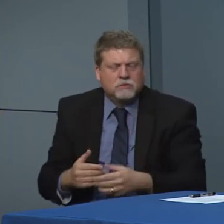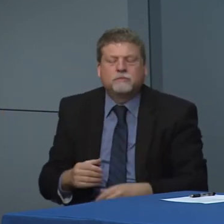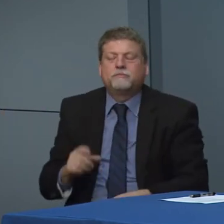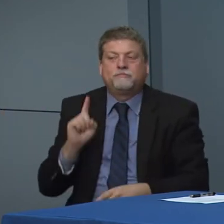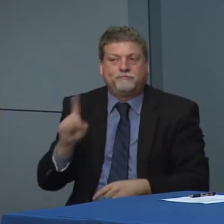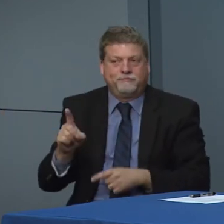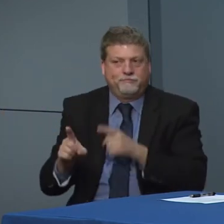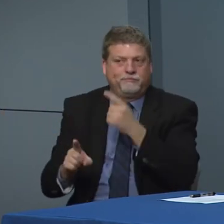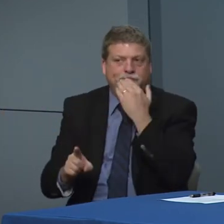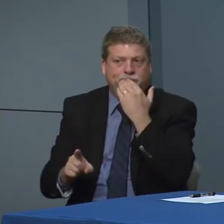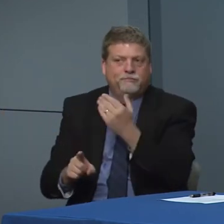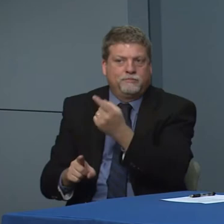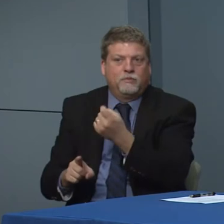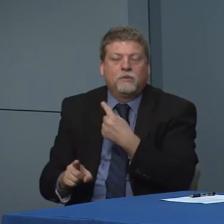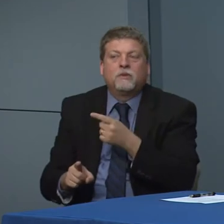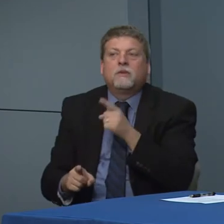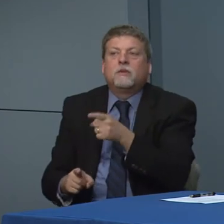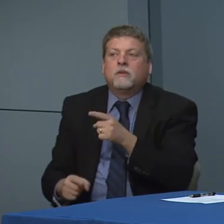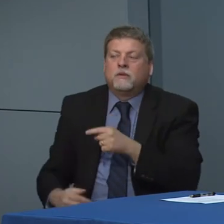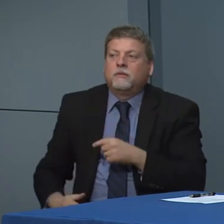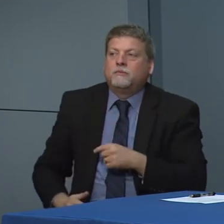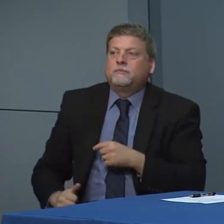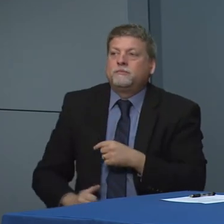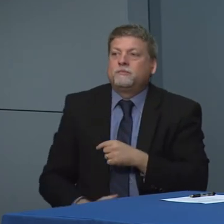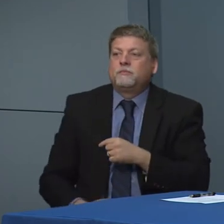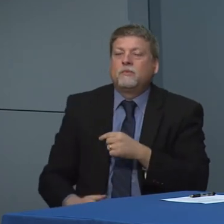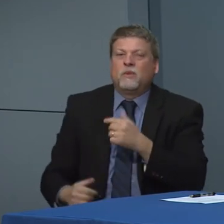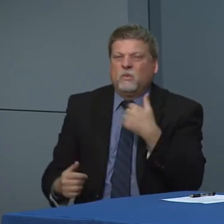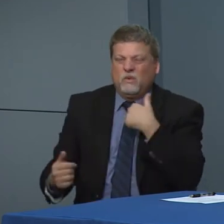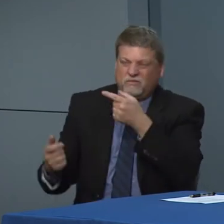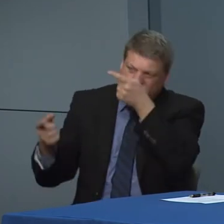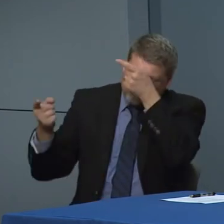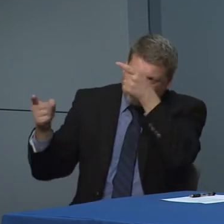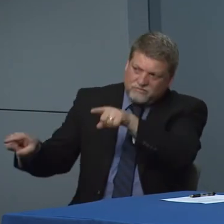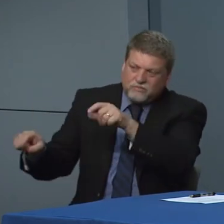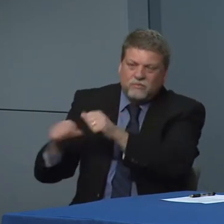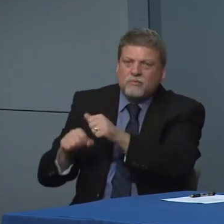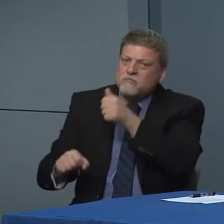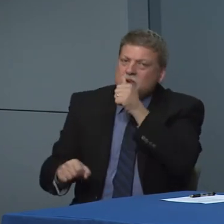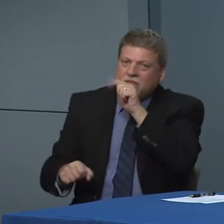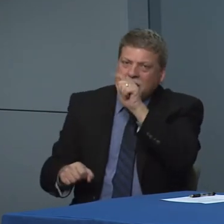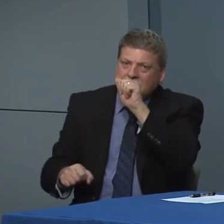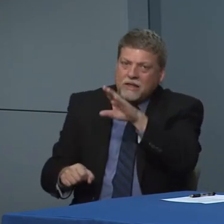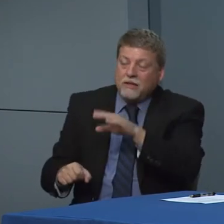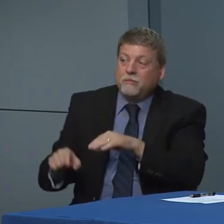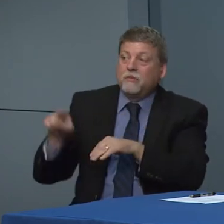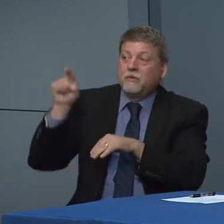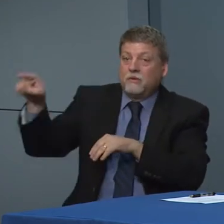questions so first. Based on. Our agreements that if any lab does become